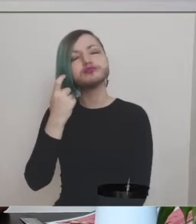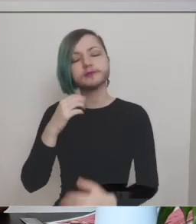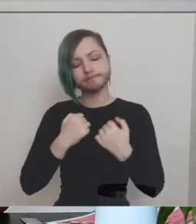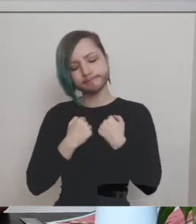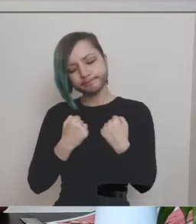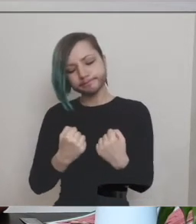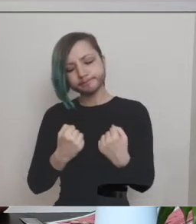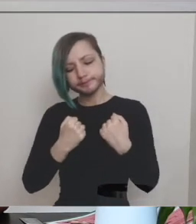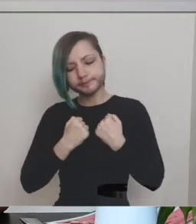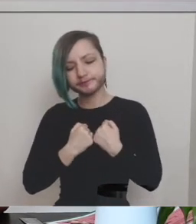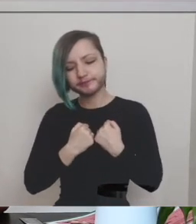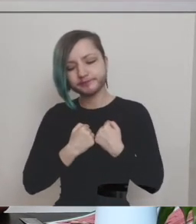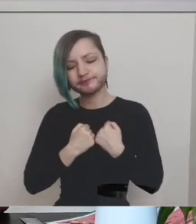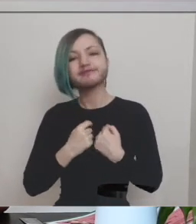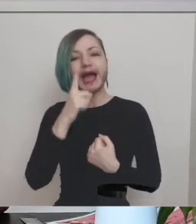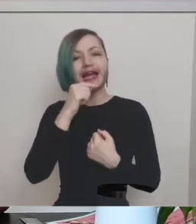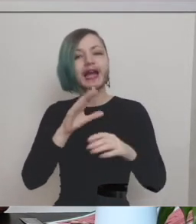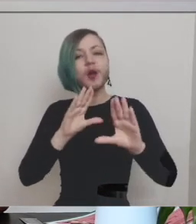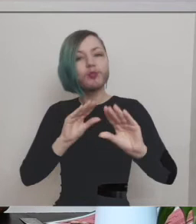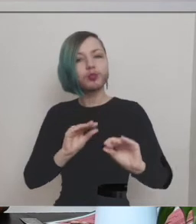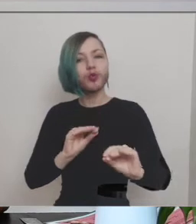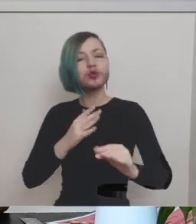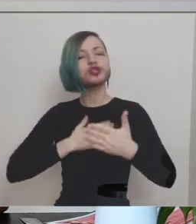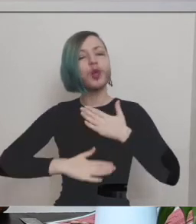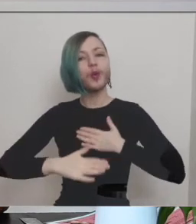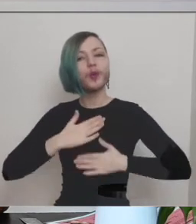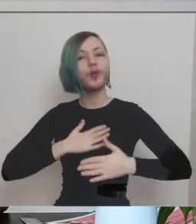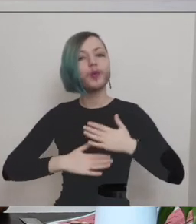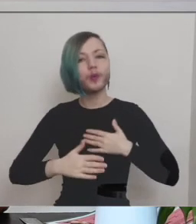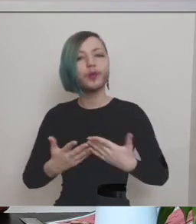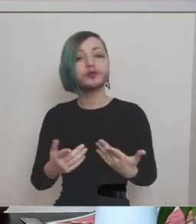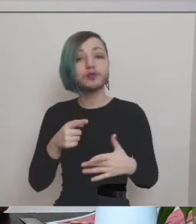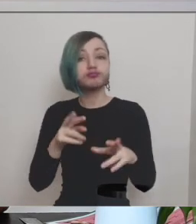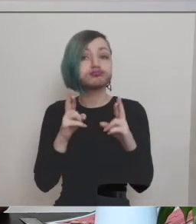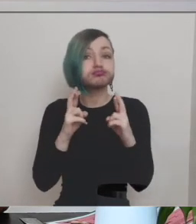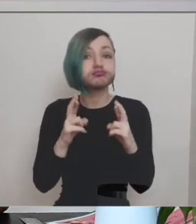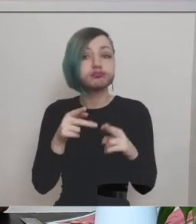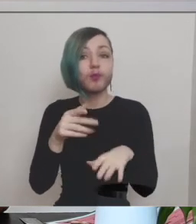me to slow things down and i'm hoping that this workshop will give you the same kind of feeling